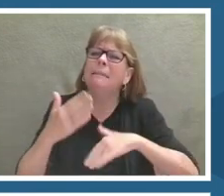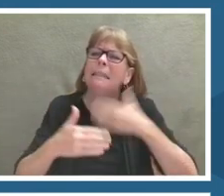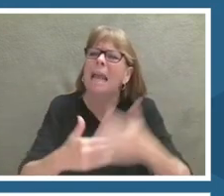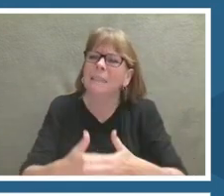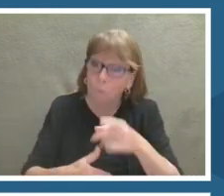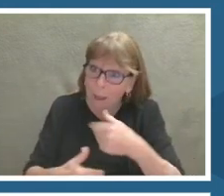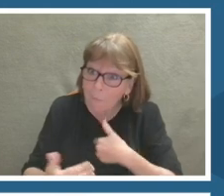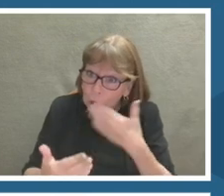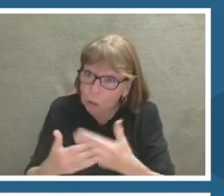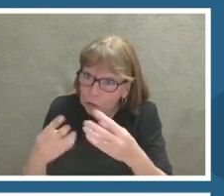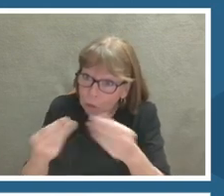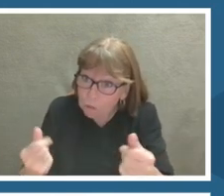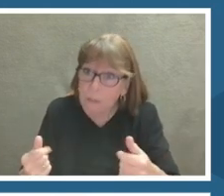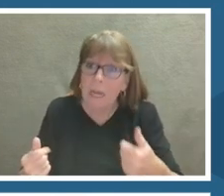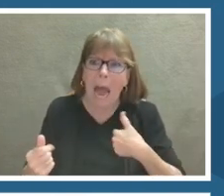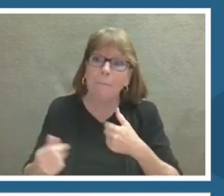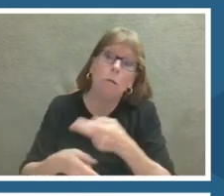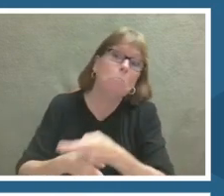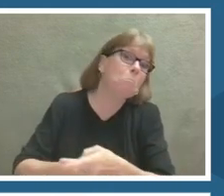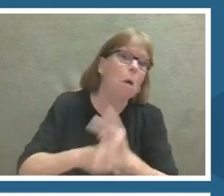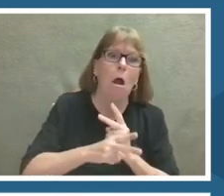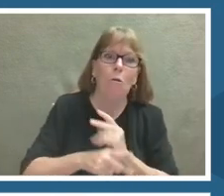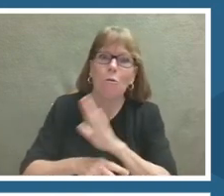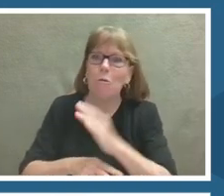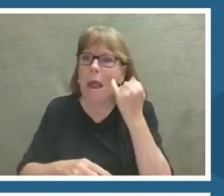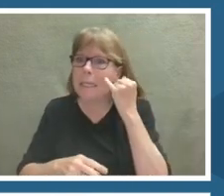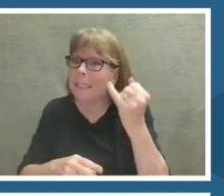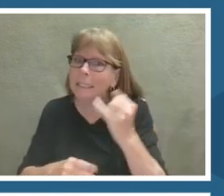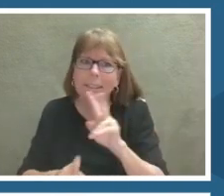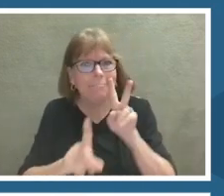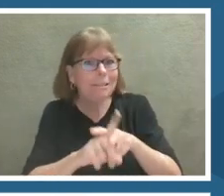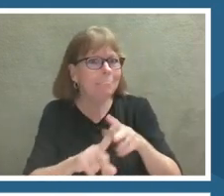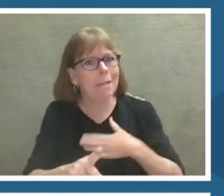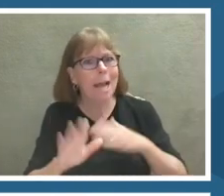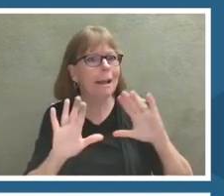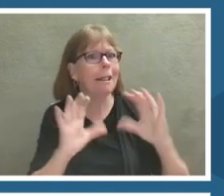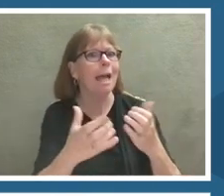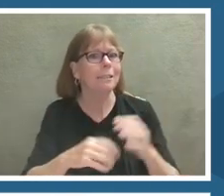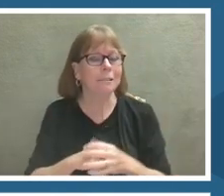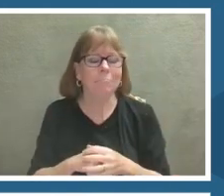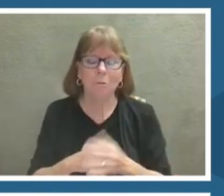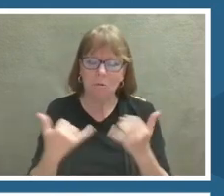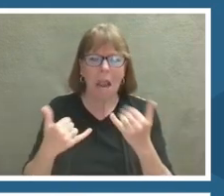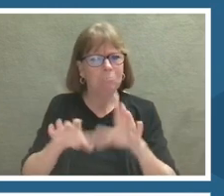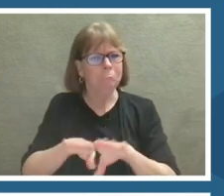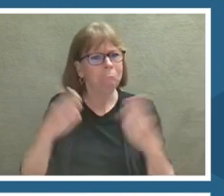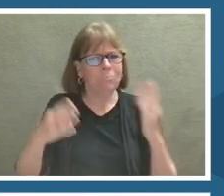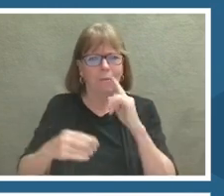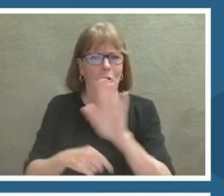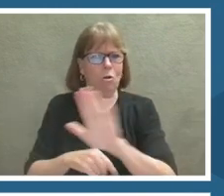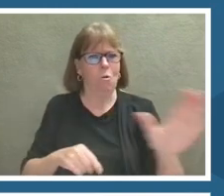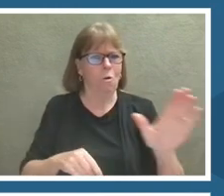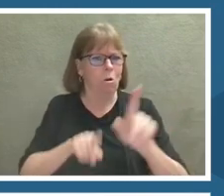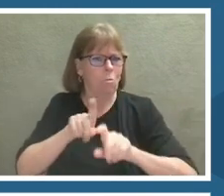I'm going to borrow your brilliance. Let's take a question now. Let's see.